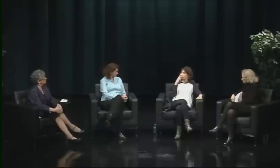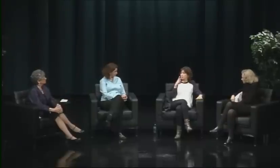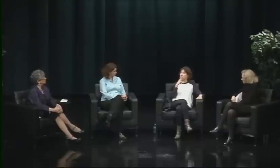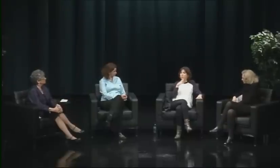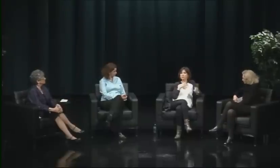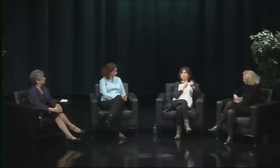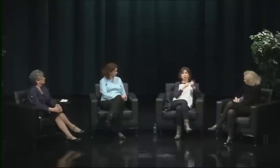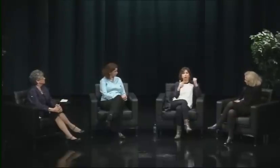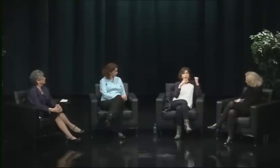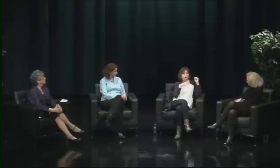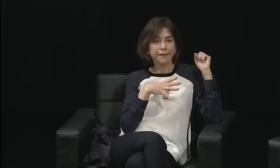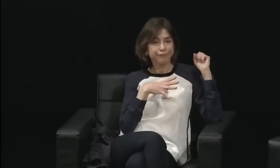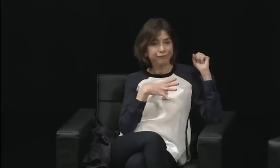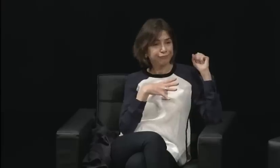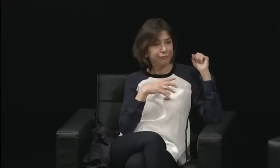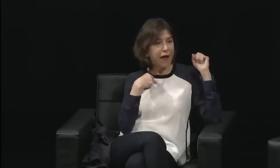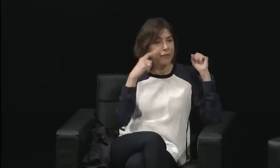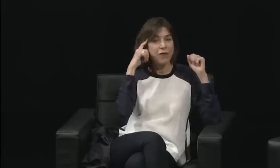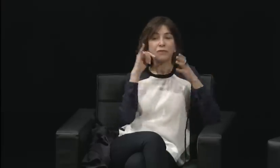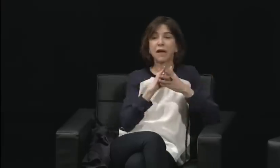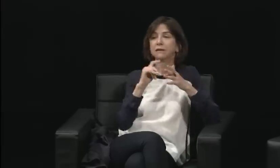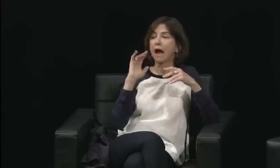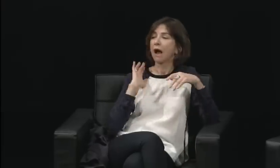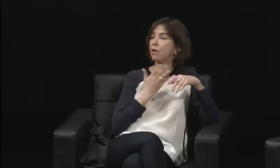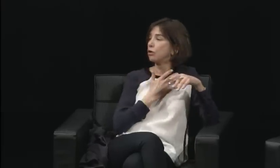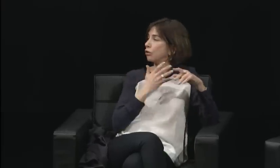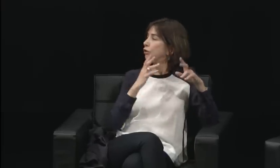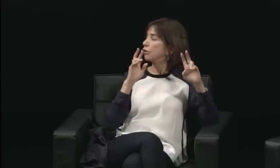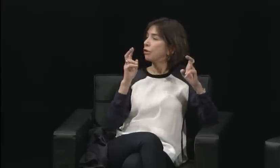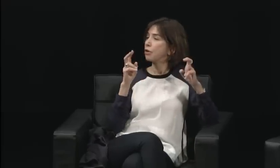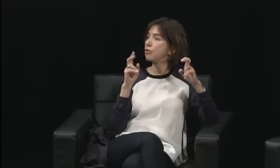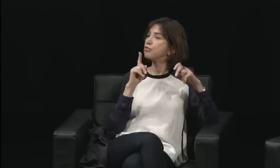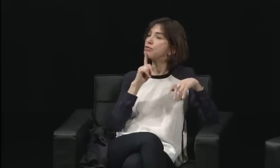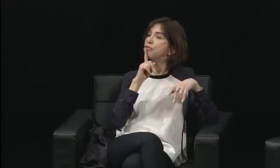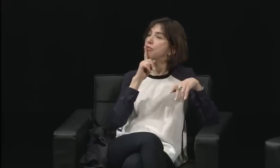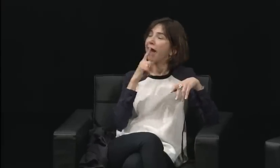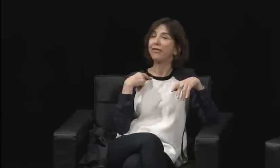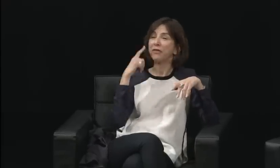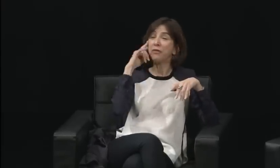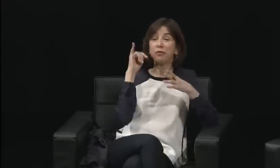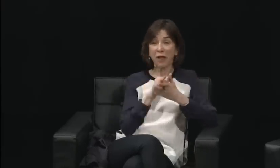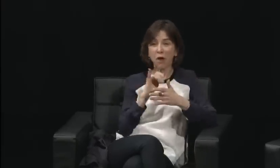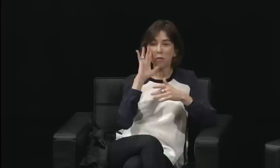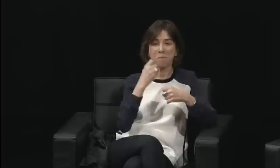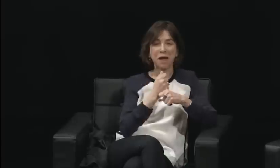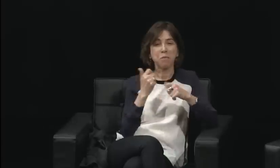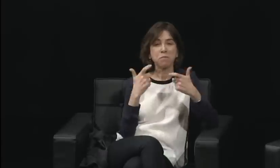What was I supposed to do? So what I did was stand up on the table.